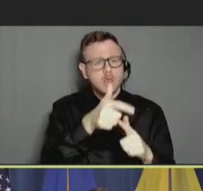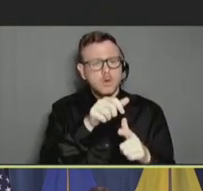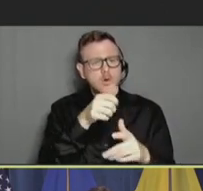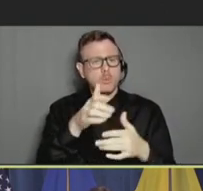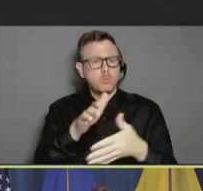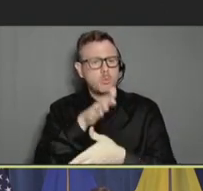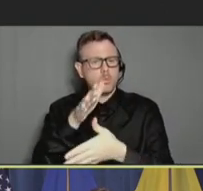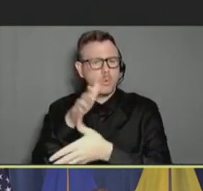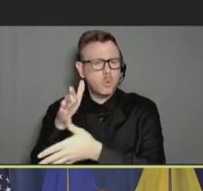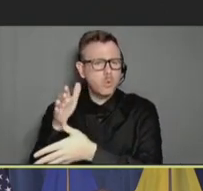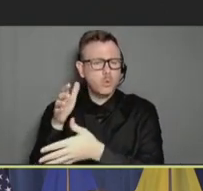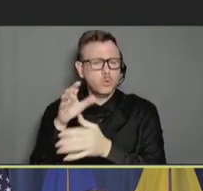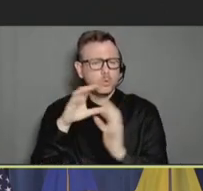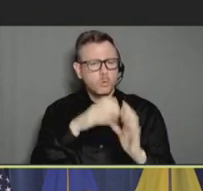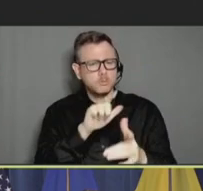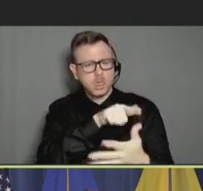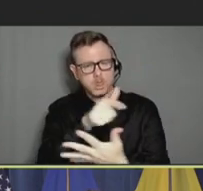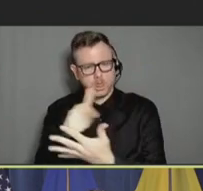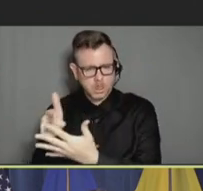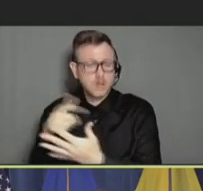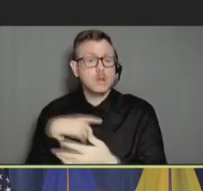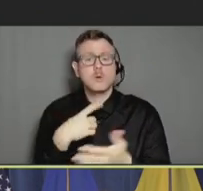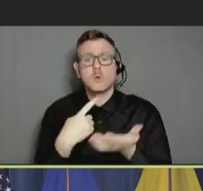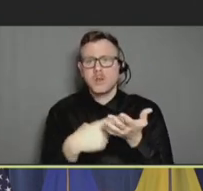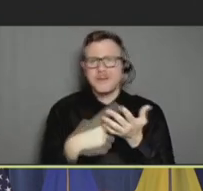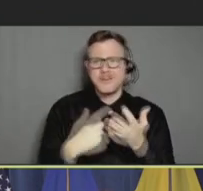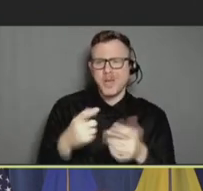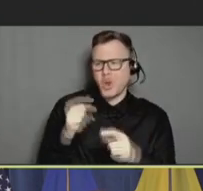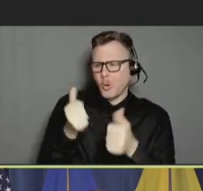so much excitement. And people would talk about, "Which one did you get?" And "Where